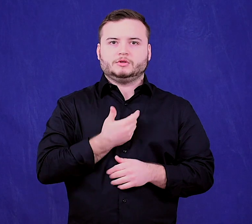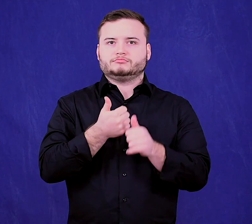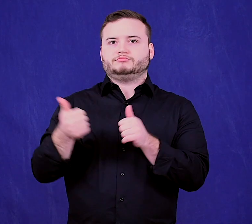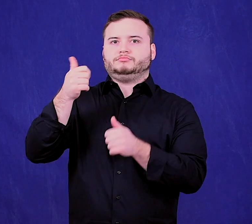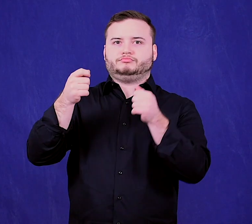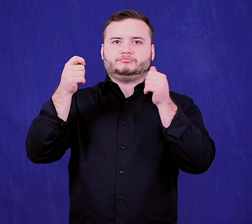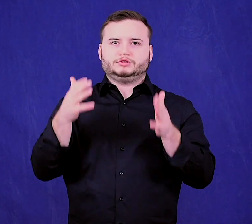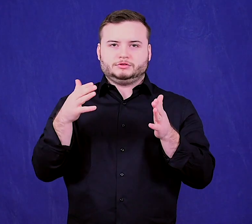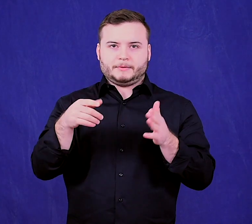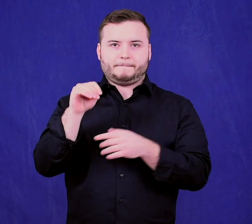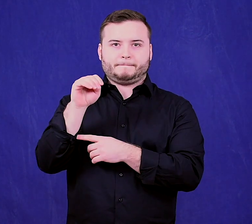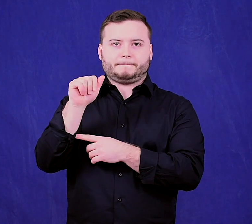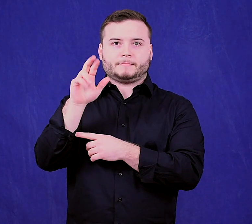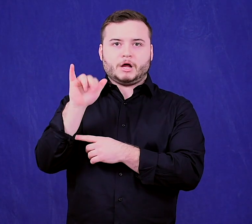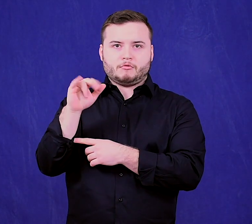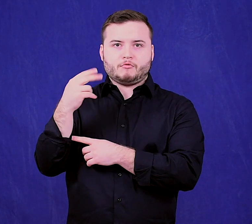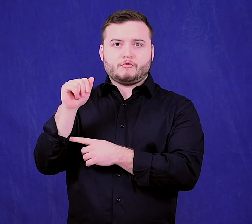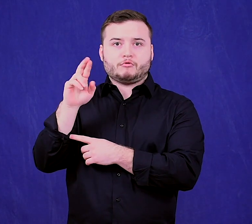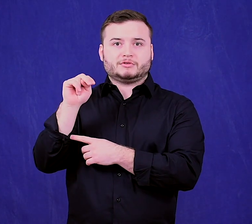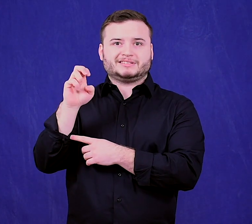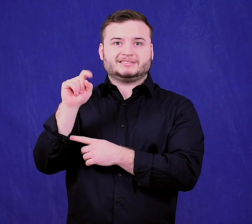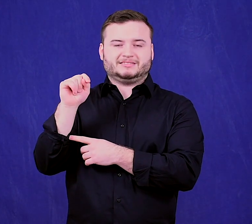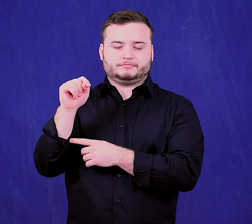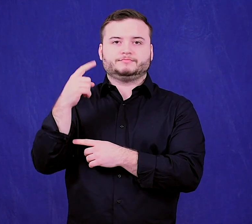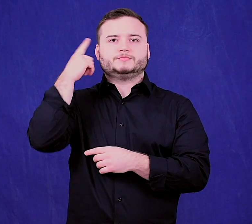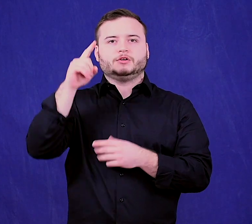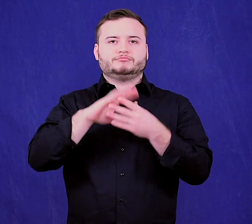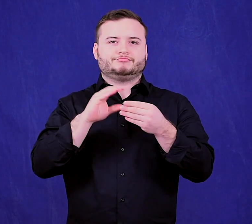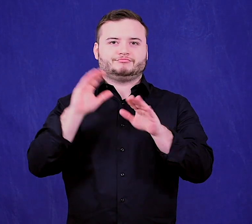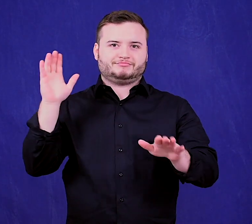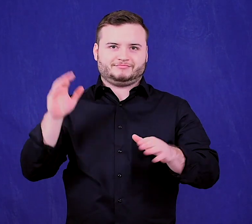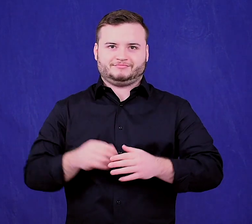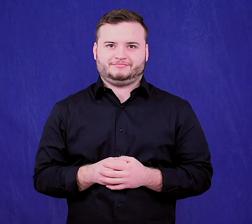Executive Director Mary Hartnett for testifying.